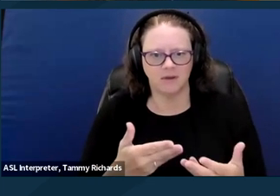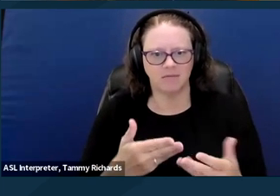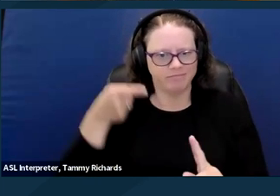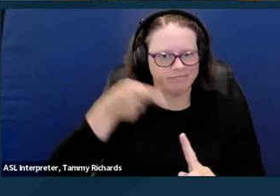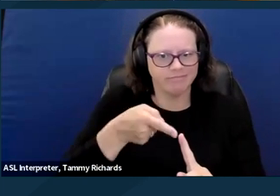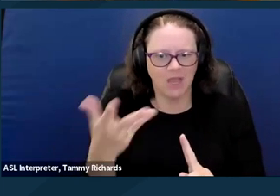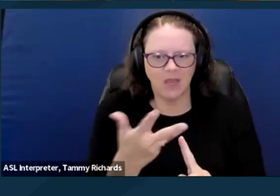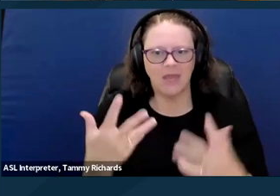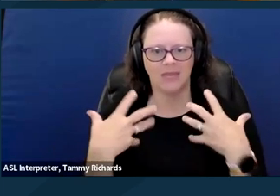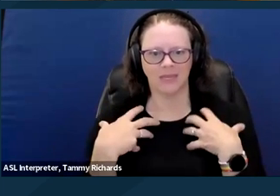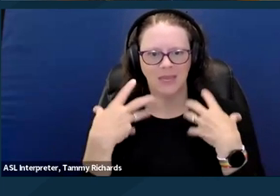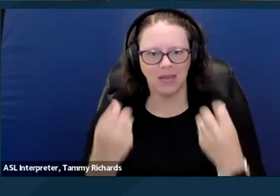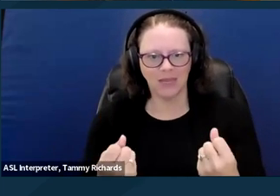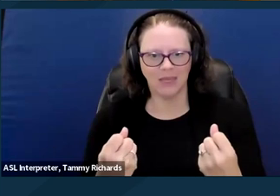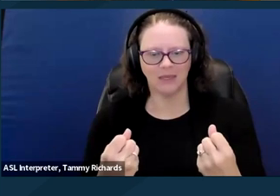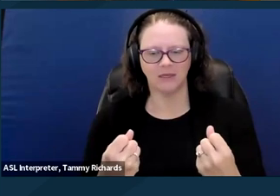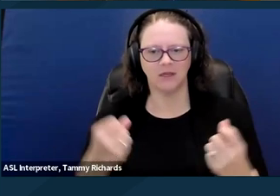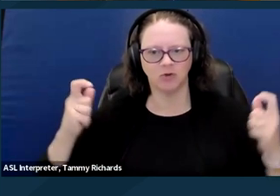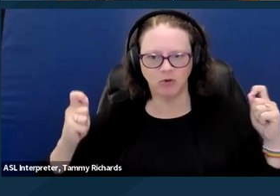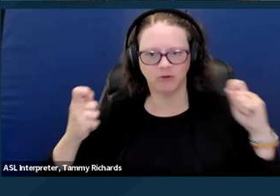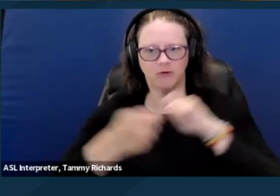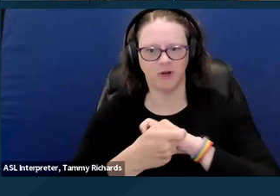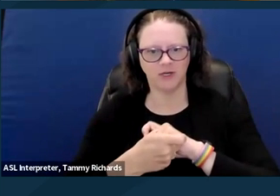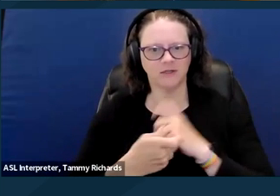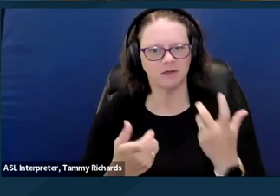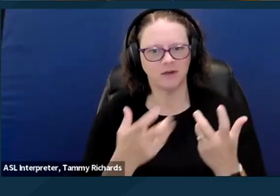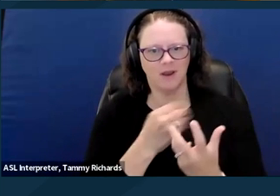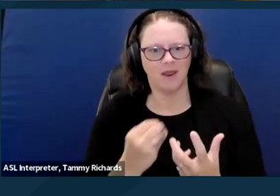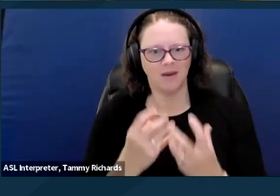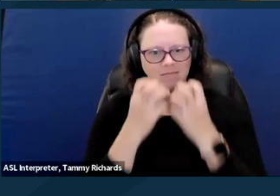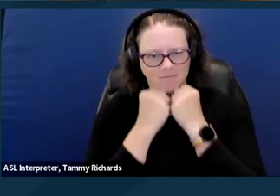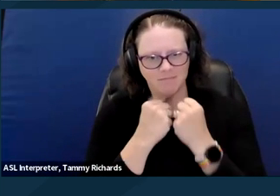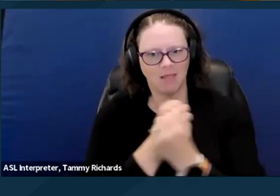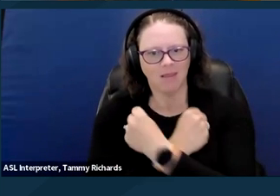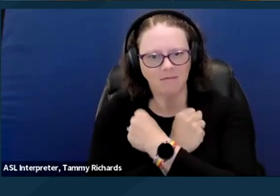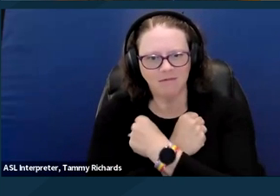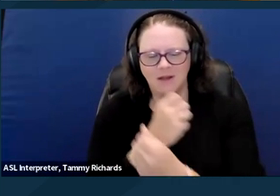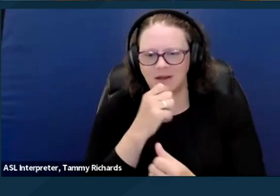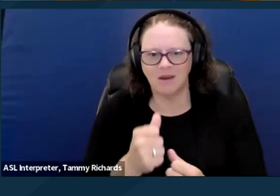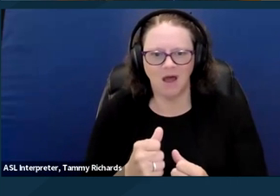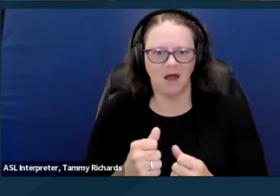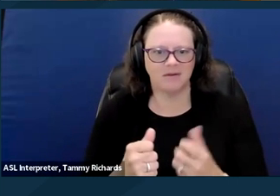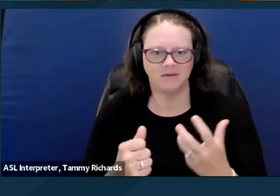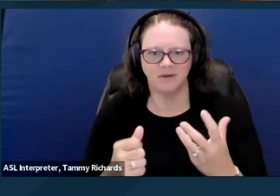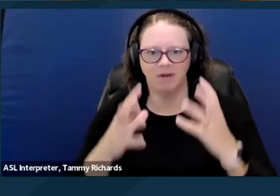and envisioning a world without harm, without policing and without criminalization. Decriminalizing homelessness